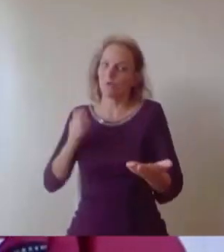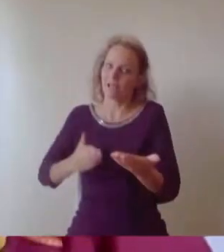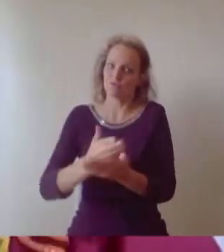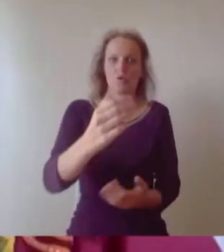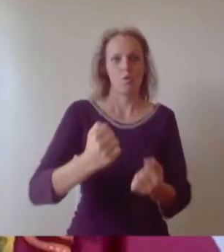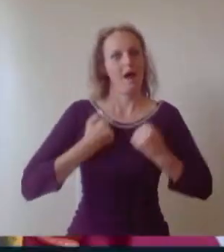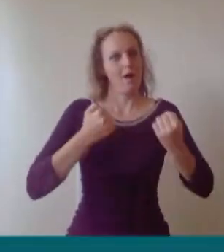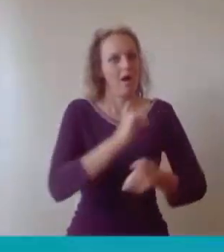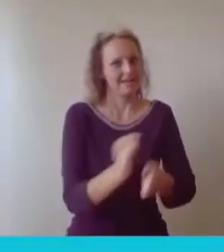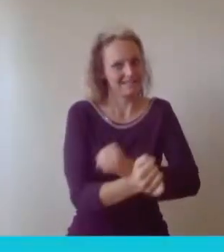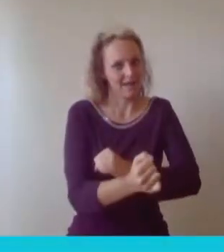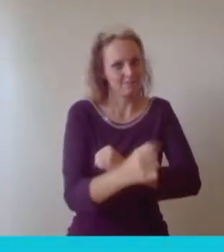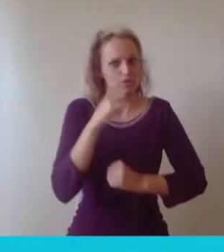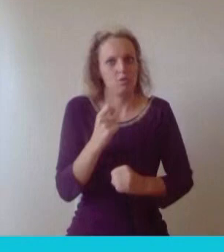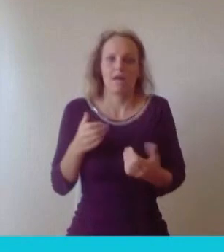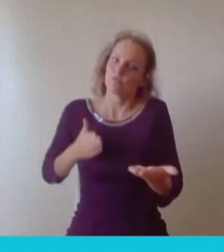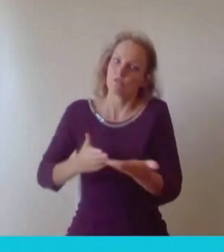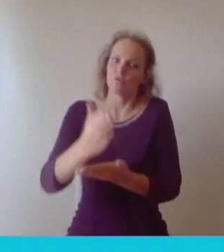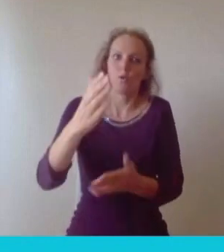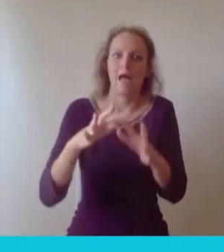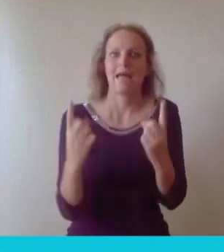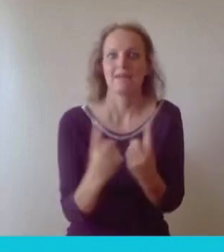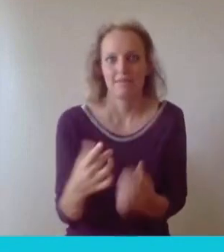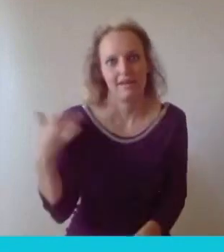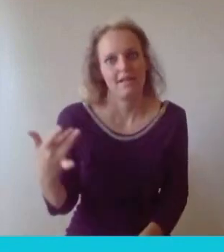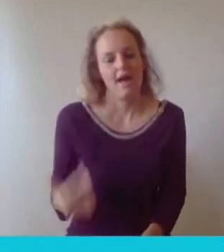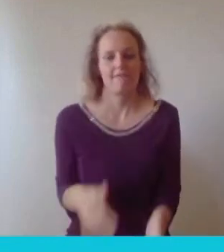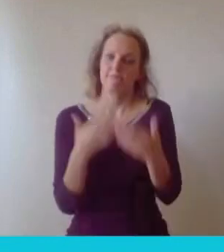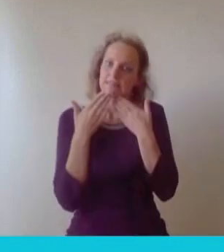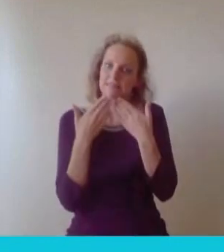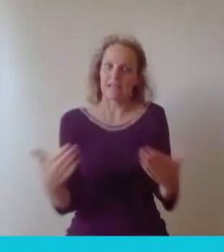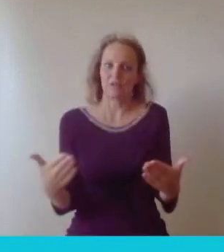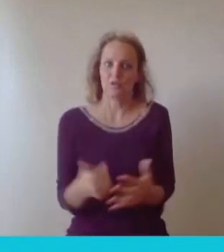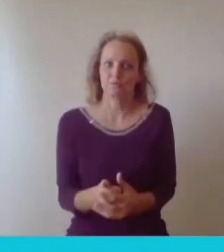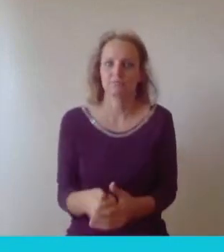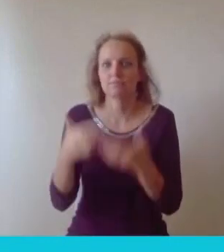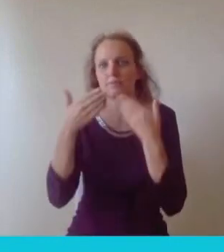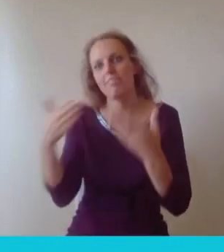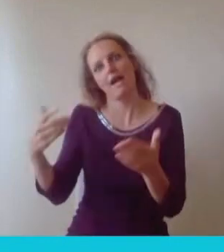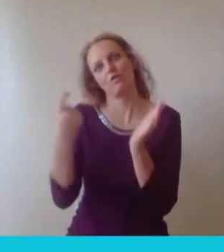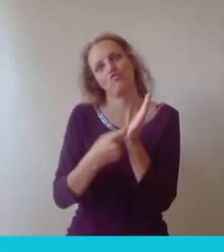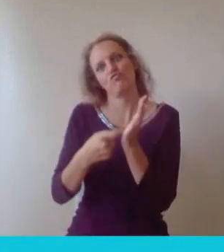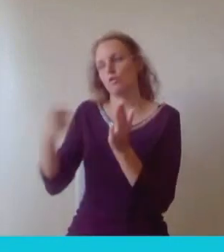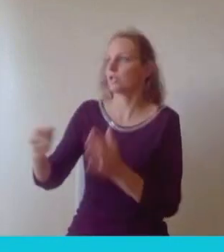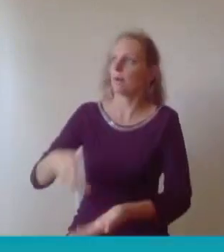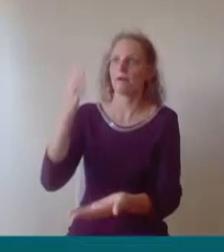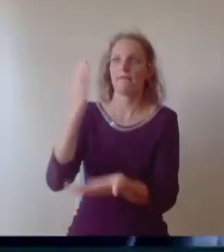Thank you. Thank you very much Rushab, some really inspirational thoughts there.